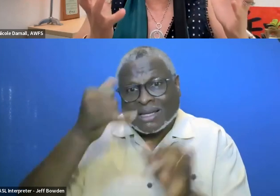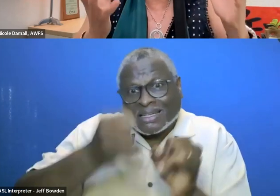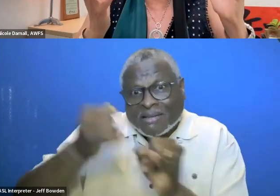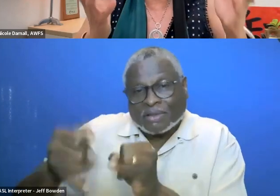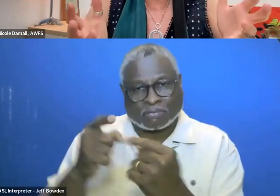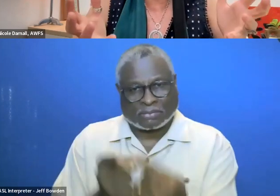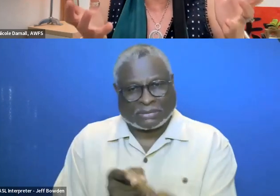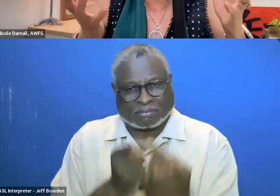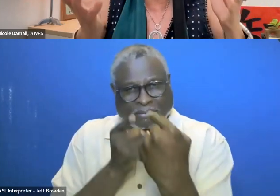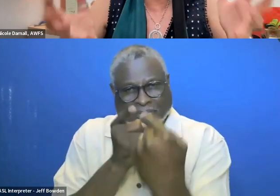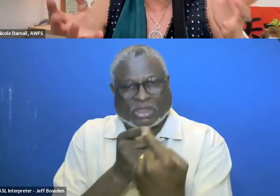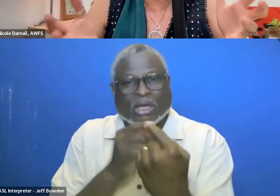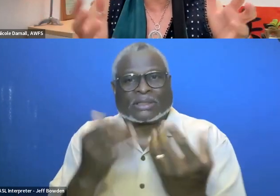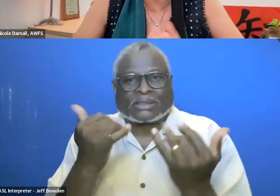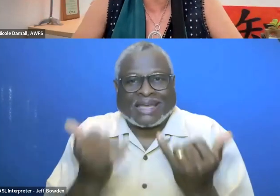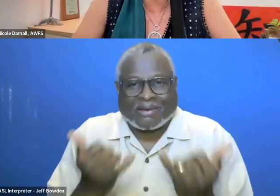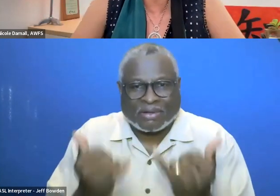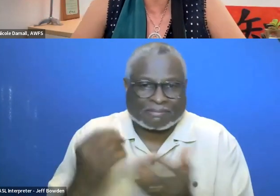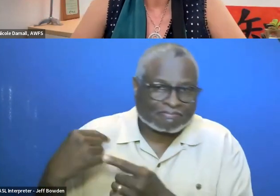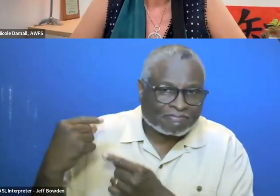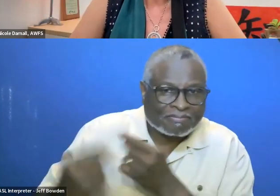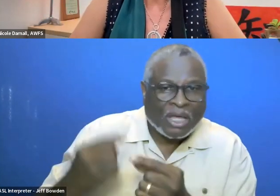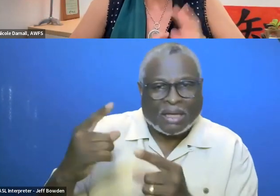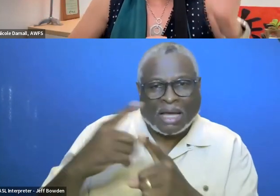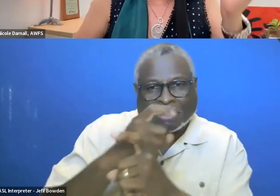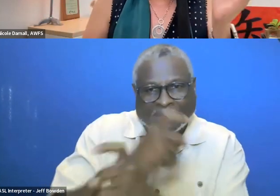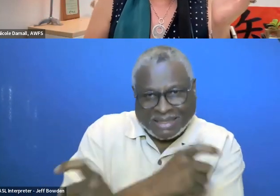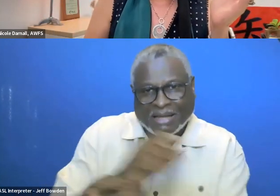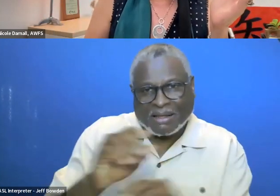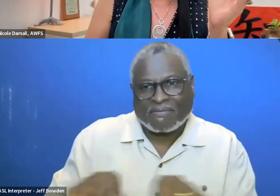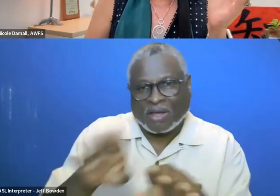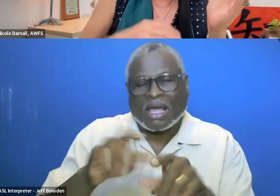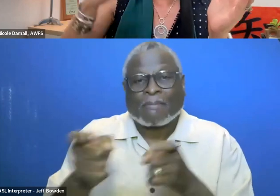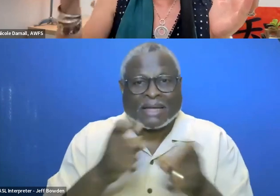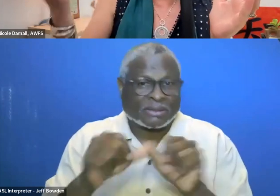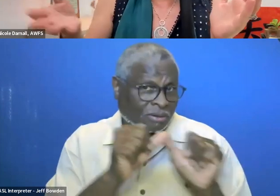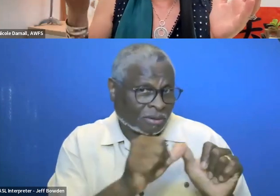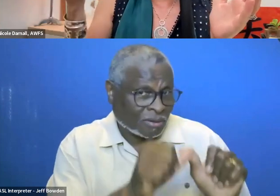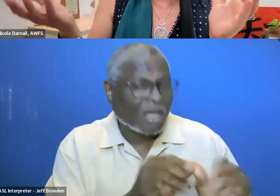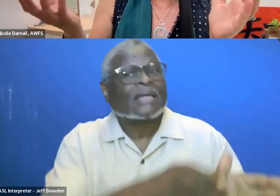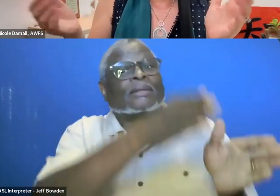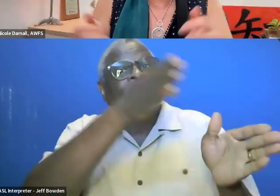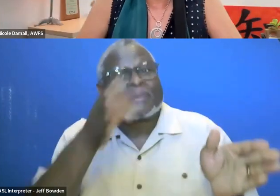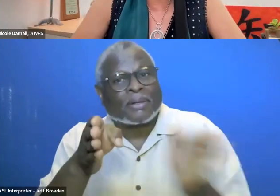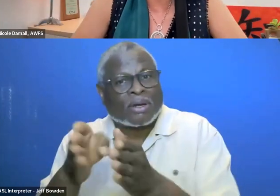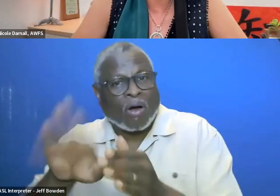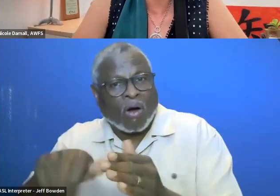with this inherently complex field of managing sustainability alongside all of these other expectations?